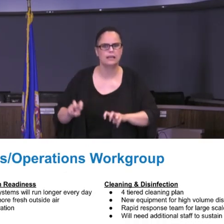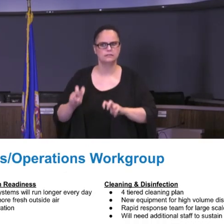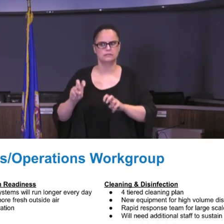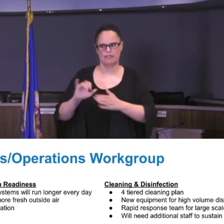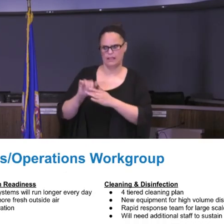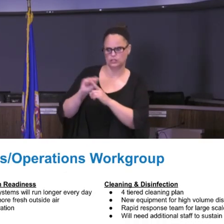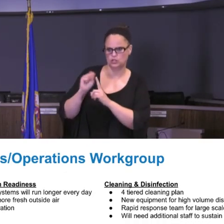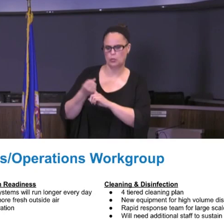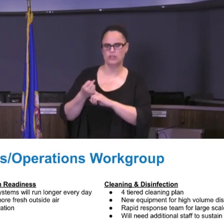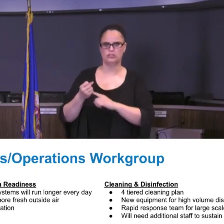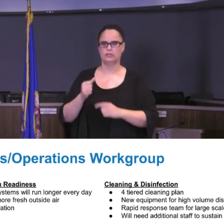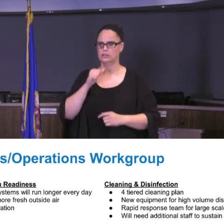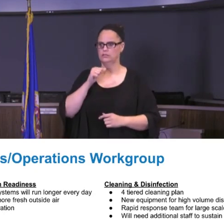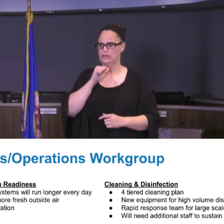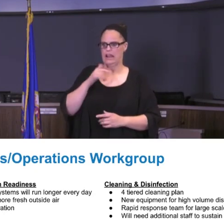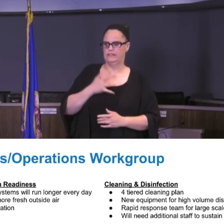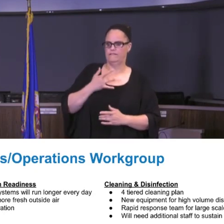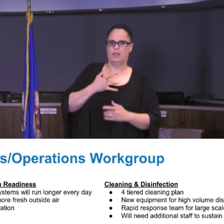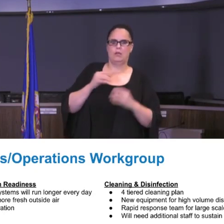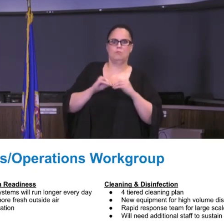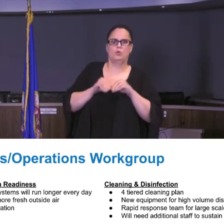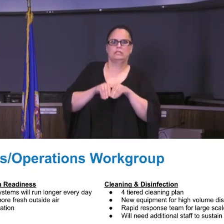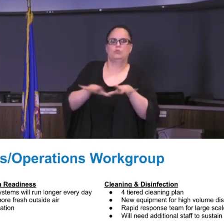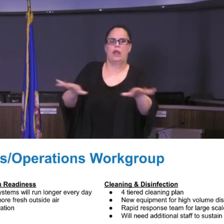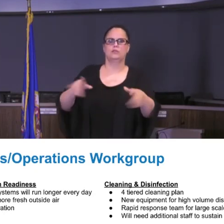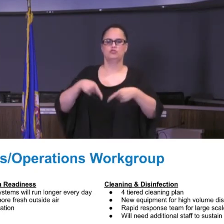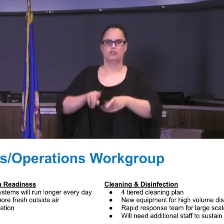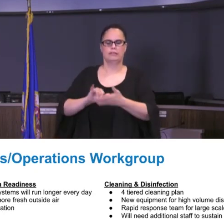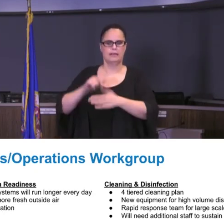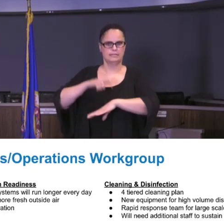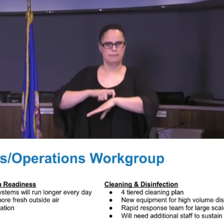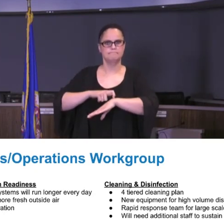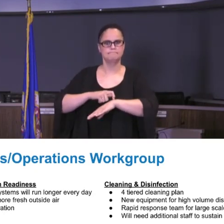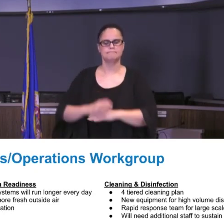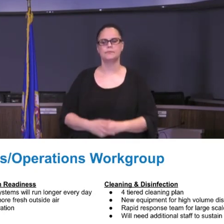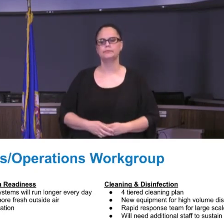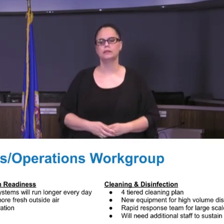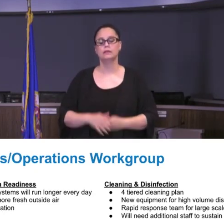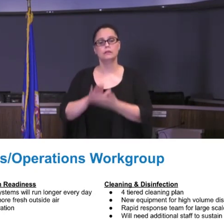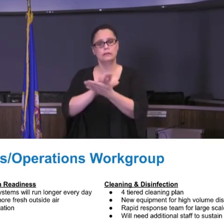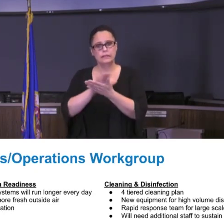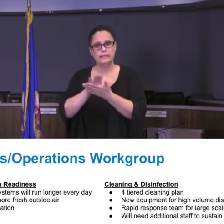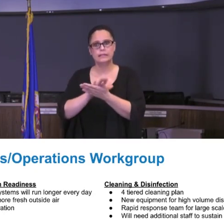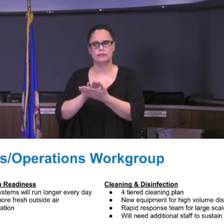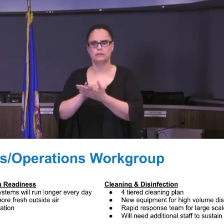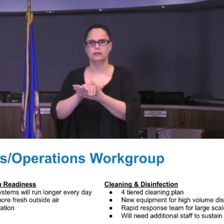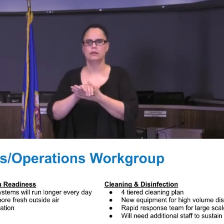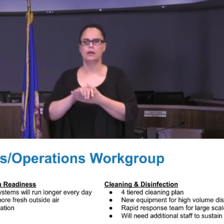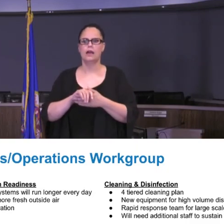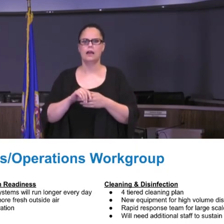being fearful of additional spread in that time? Some of the cleaning and disinfection cleaning plans, new